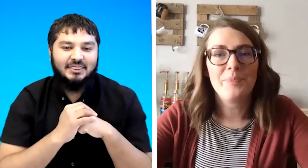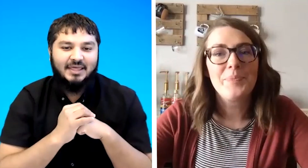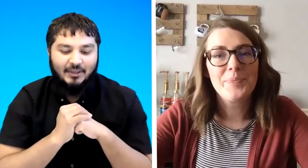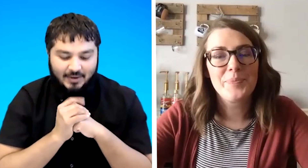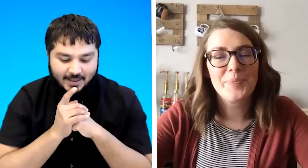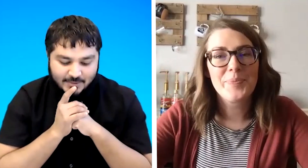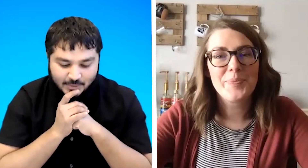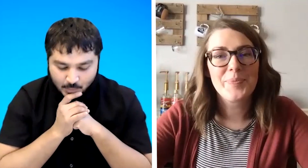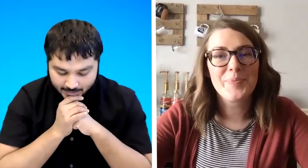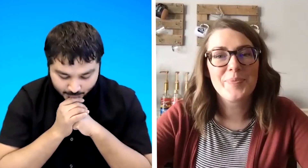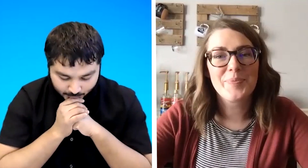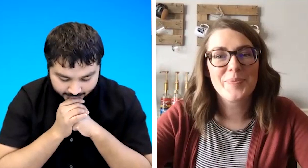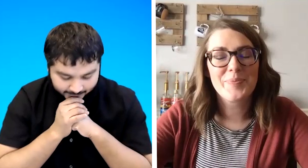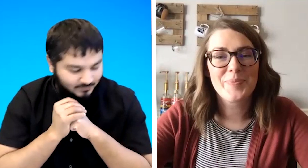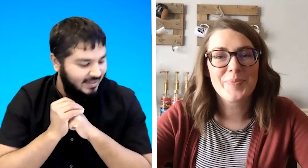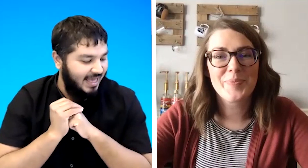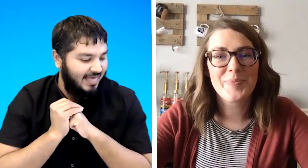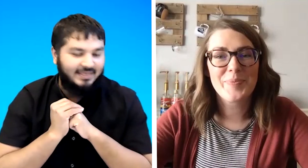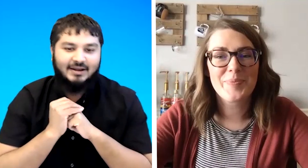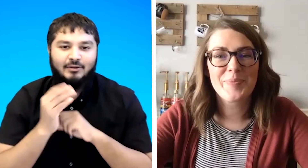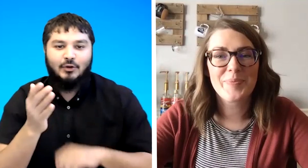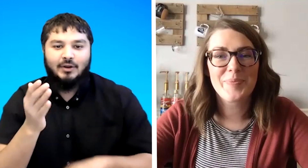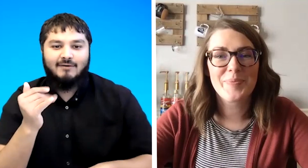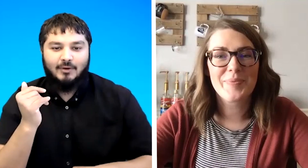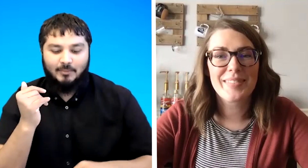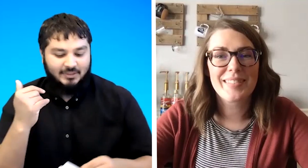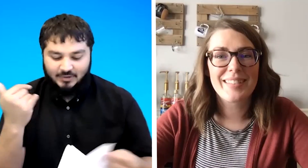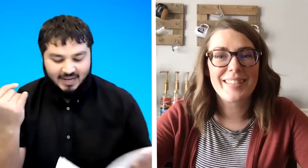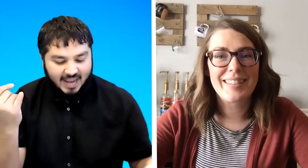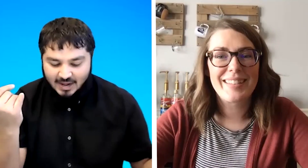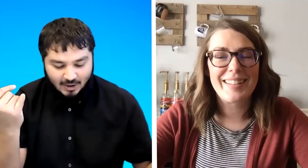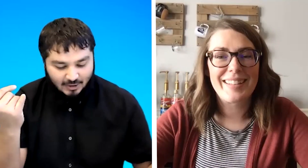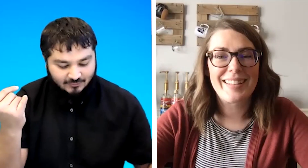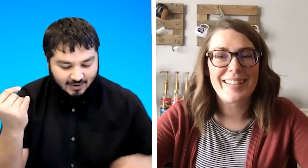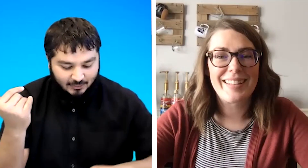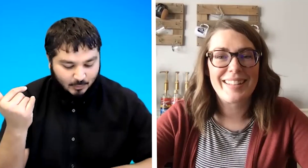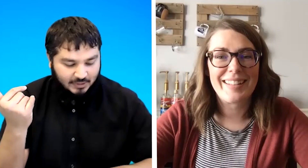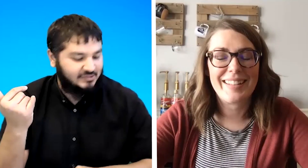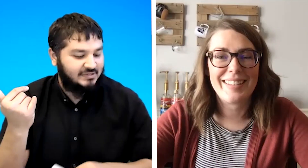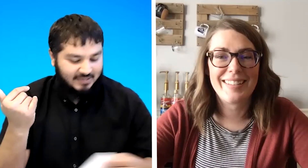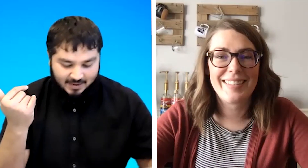thank you let me do one more and then you can have one if we take any last final question here